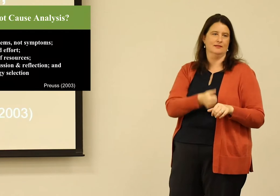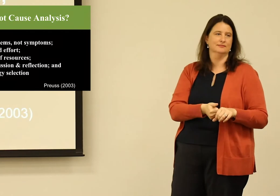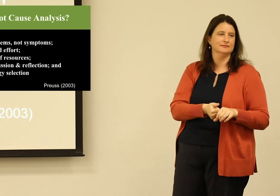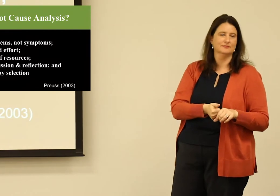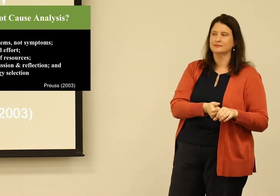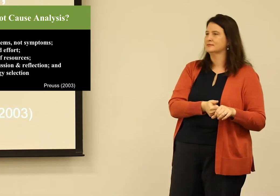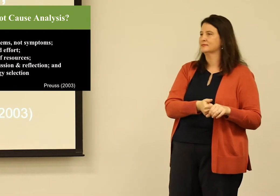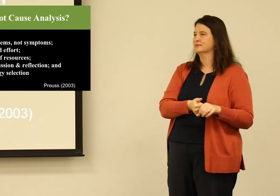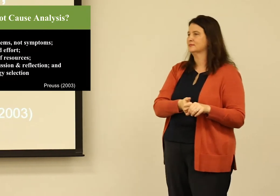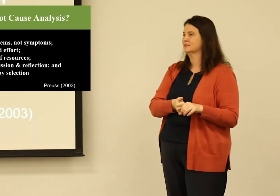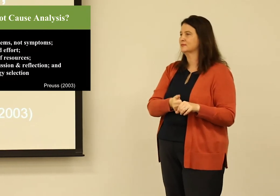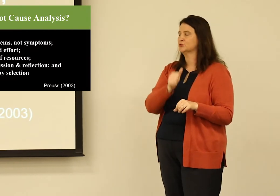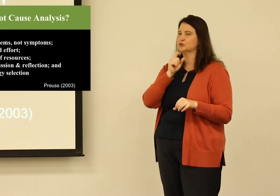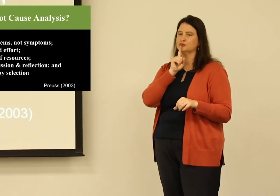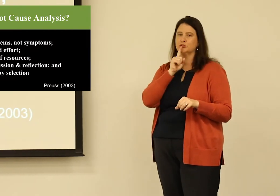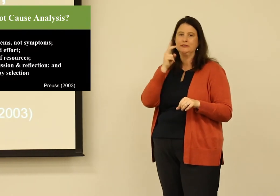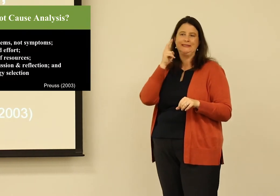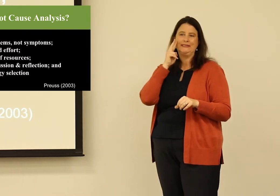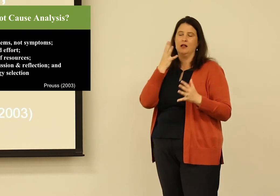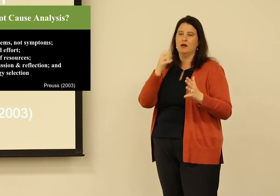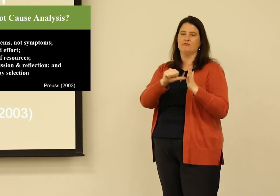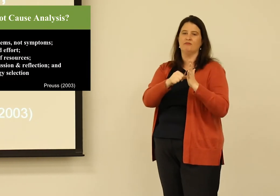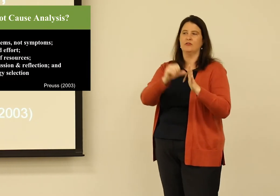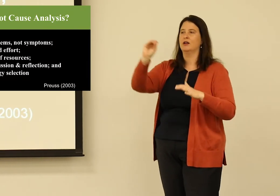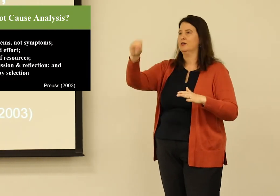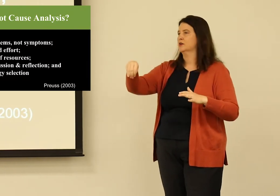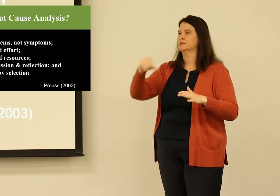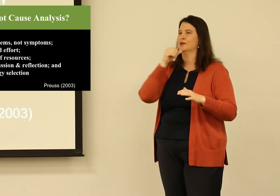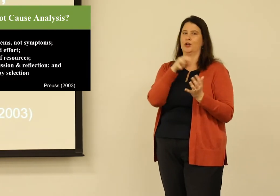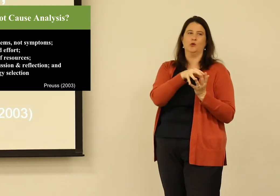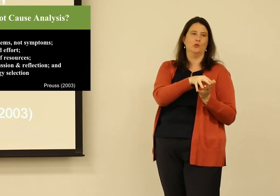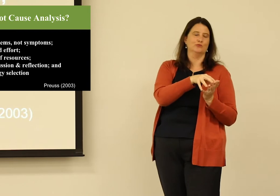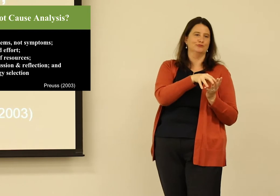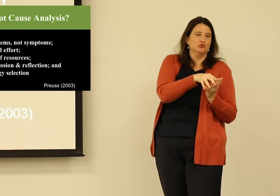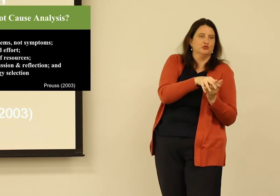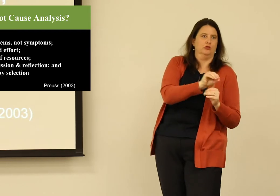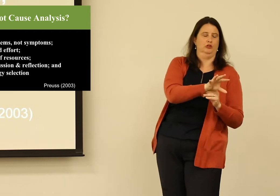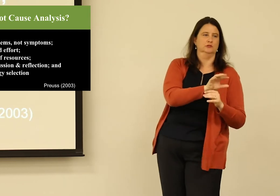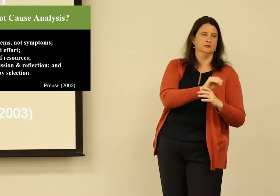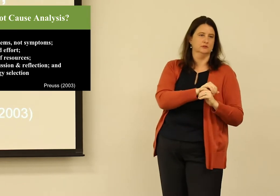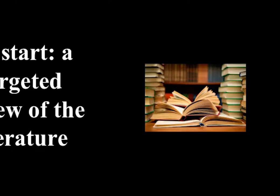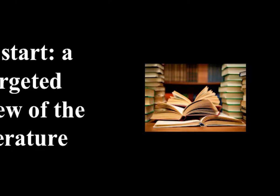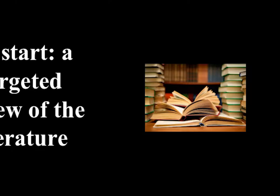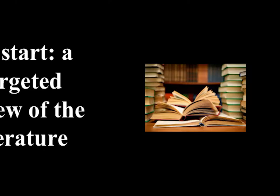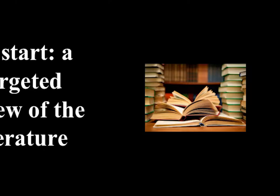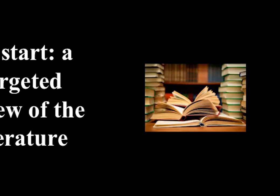And it seems like these are things that are common sense, but they're not. You see a lot of emphasis in the outcomes,